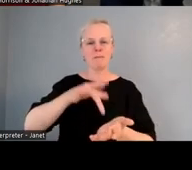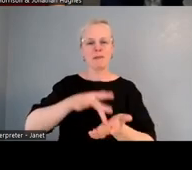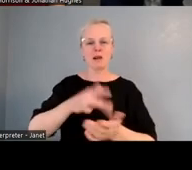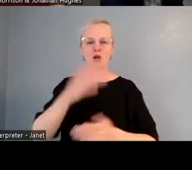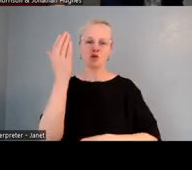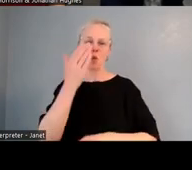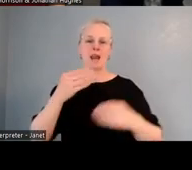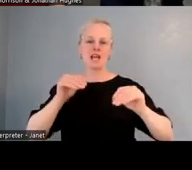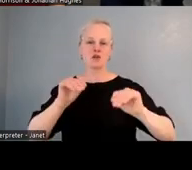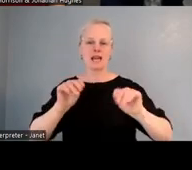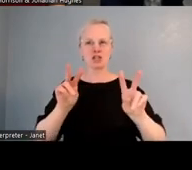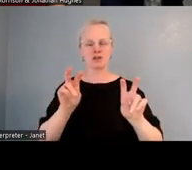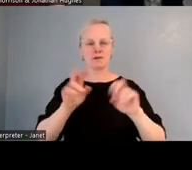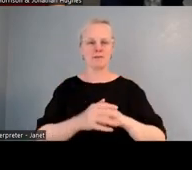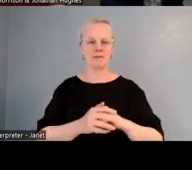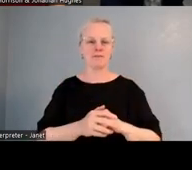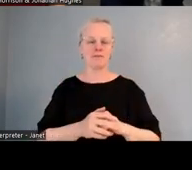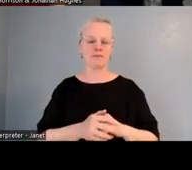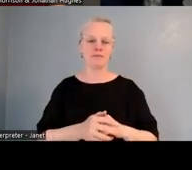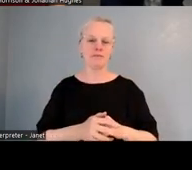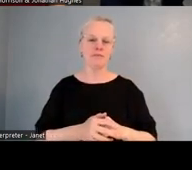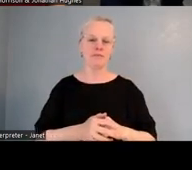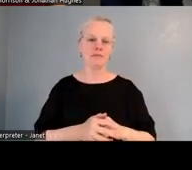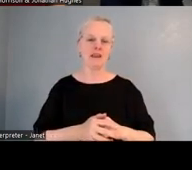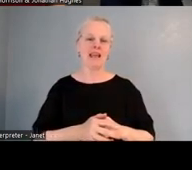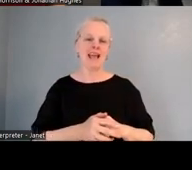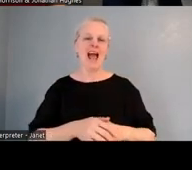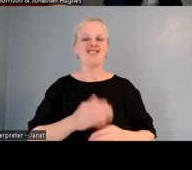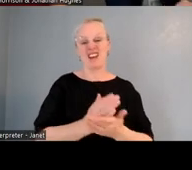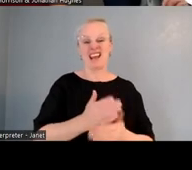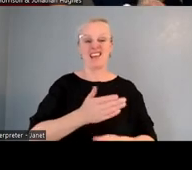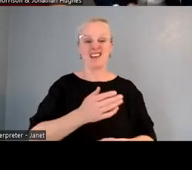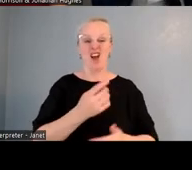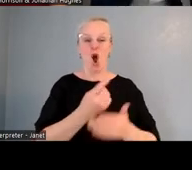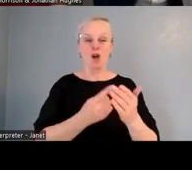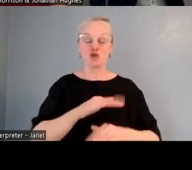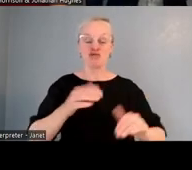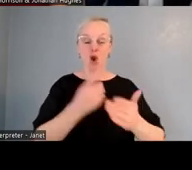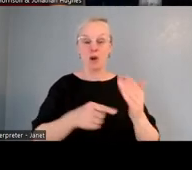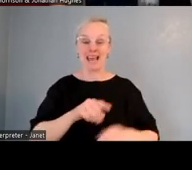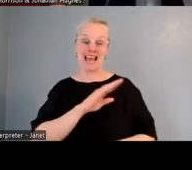We can't keep them for two extra years, but wouldn't mind. Keen to do a full. I don't know if the local college would be that keen.